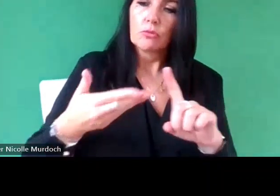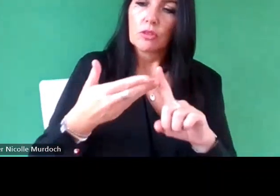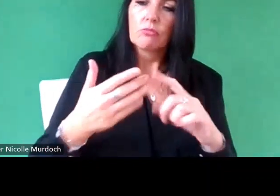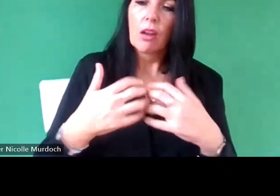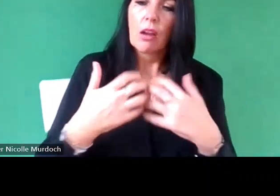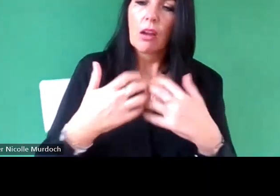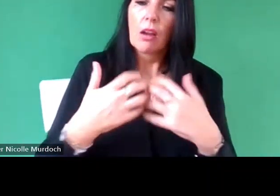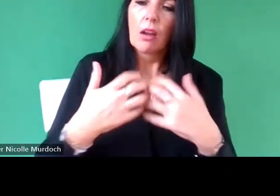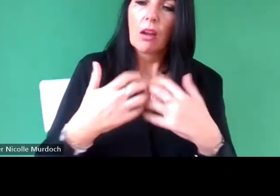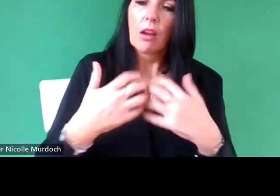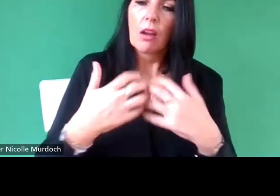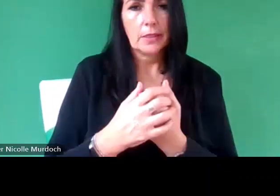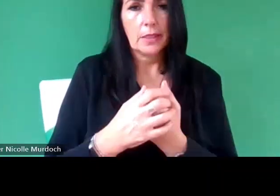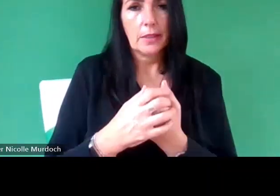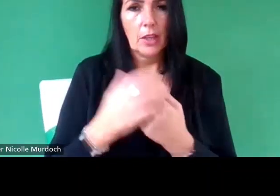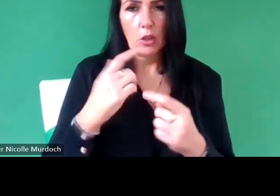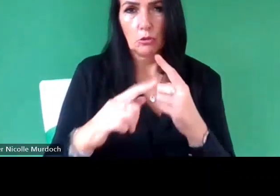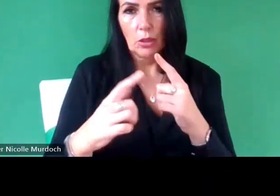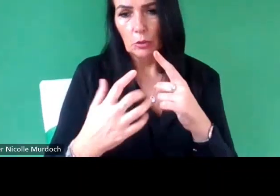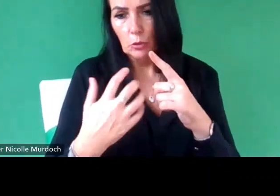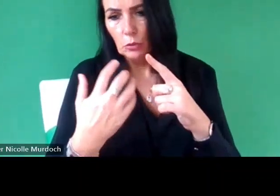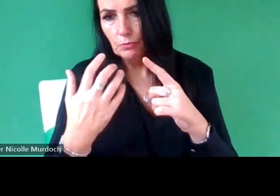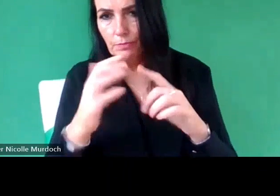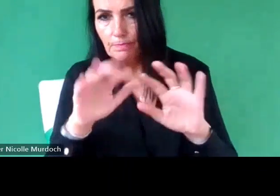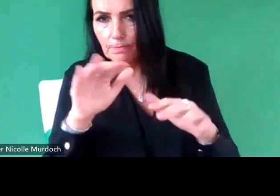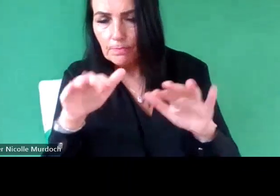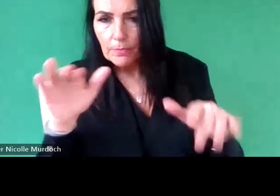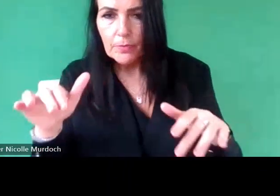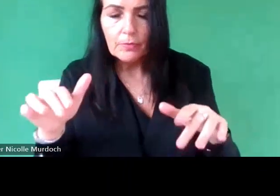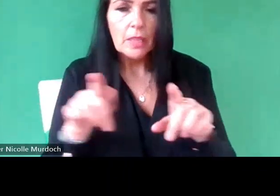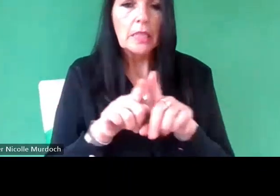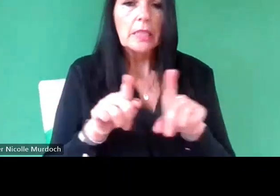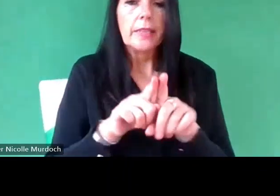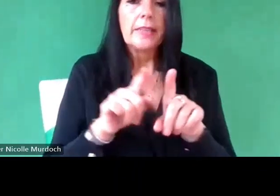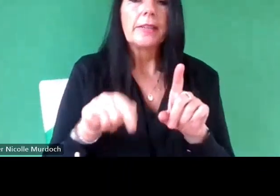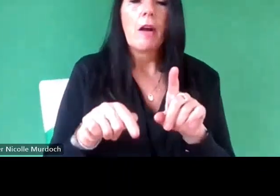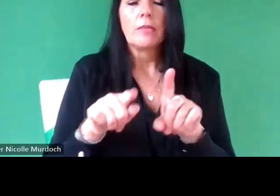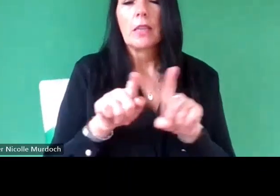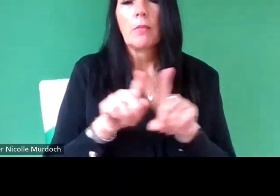that you're looking to reach and similar initiatives will apply to um those working